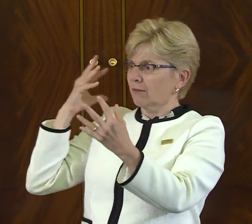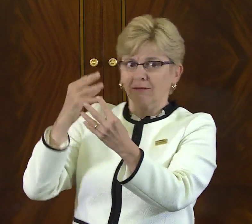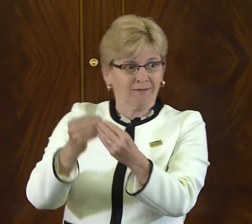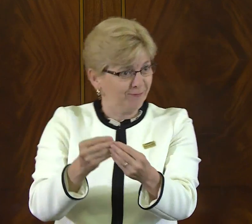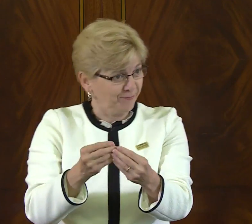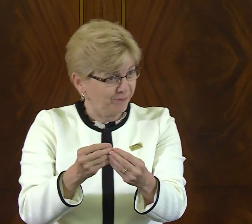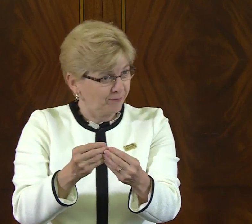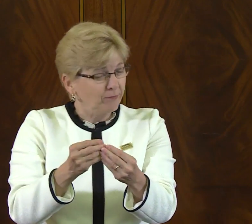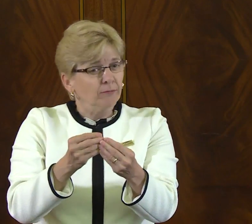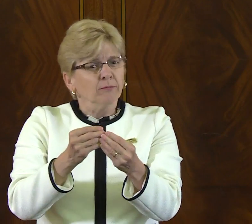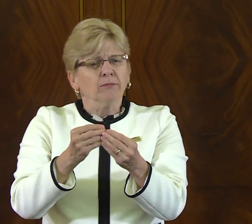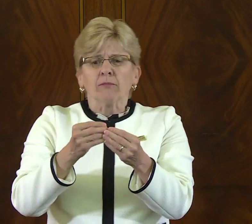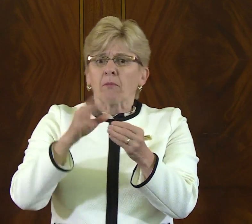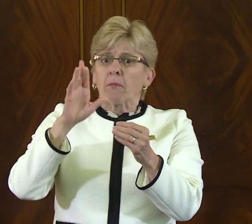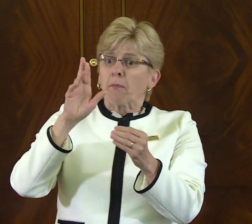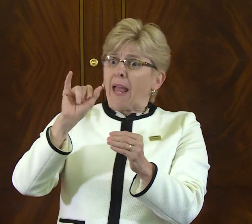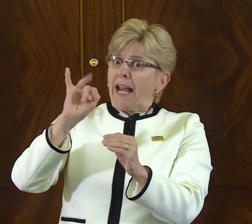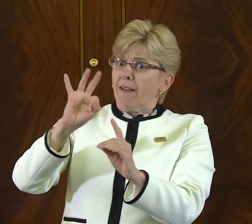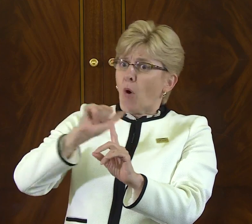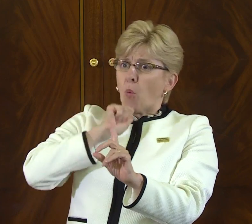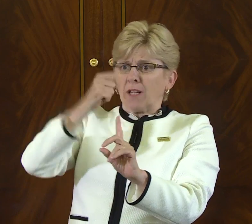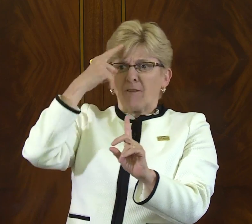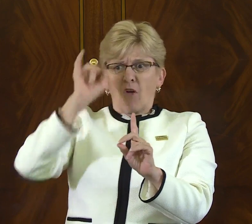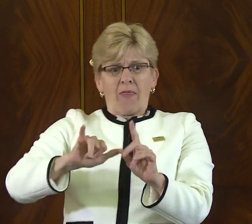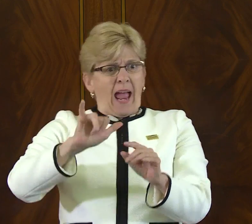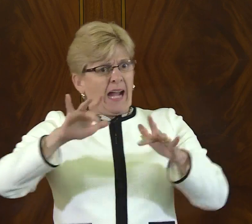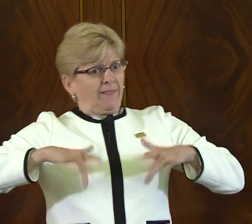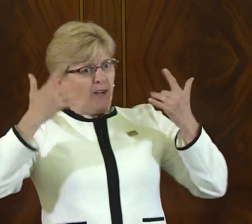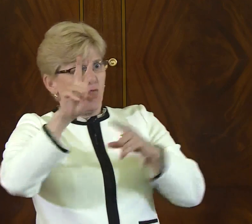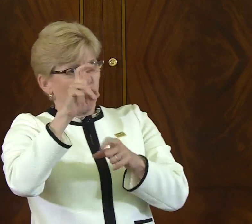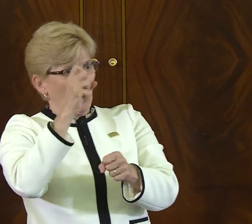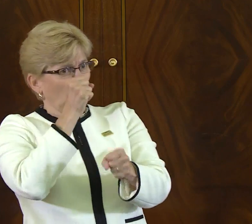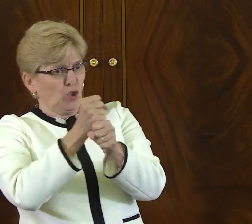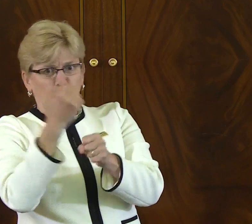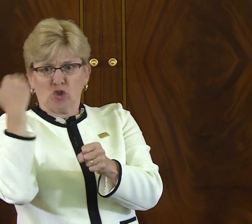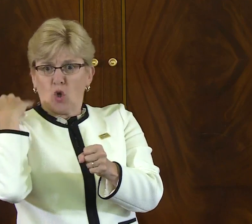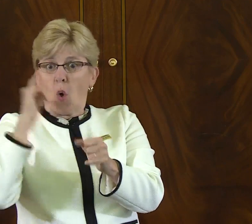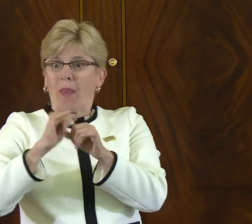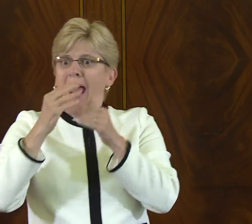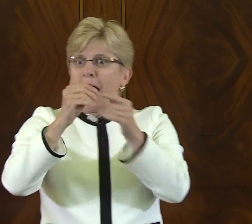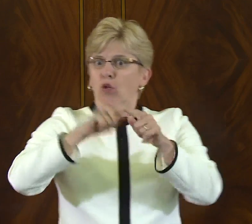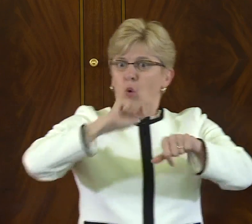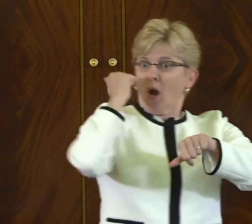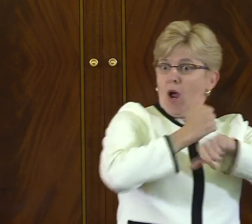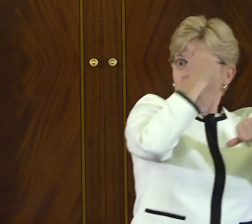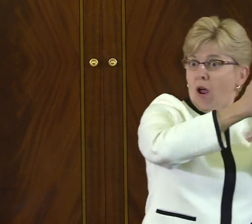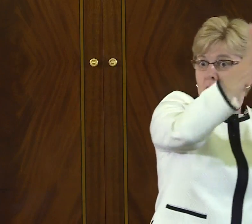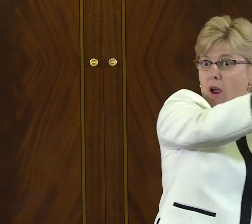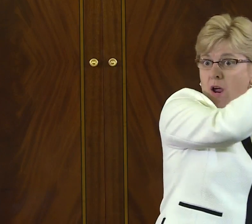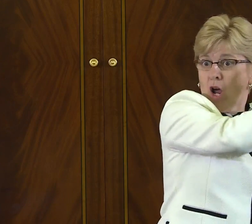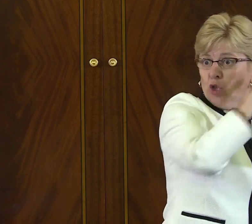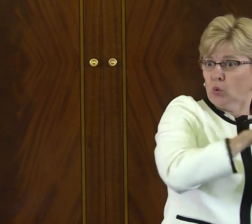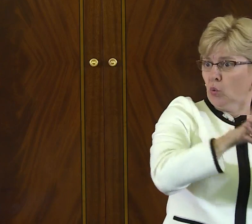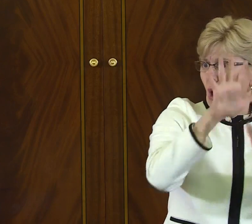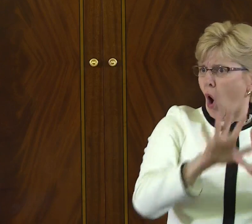We have a 200-year history that we draw upon today. If it wasn't for that event 200 years ago that led to the founding